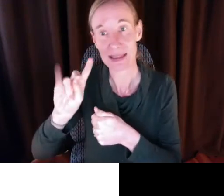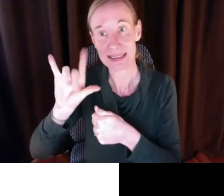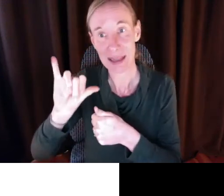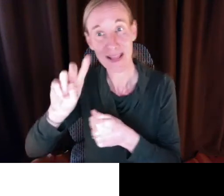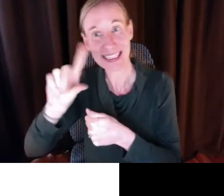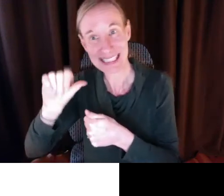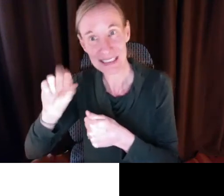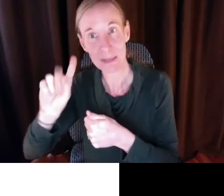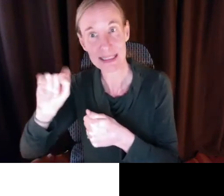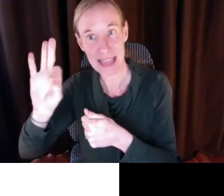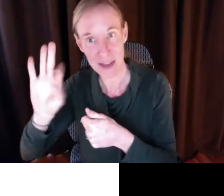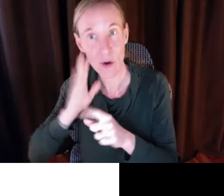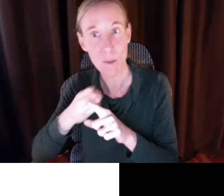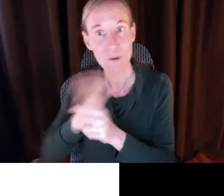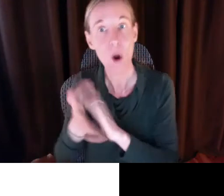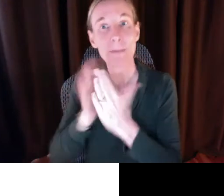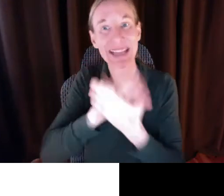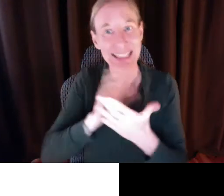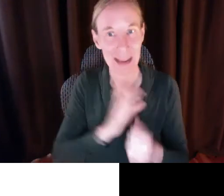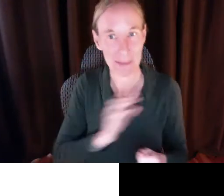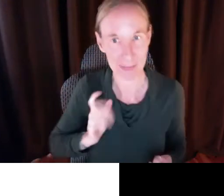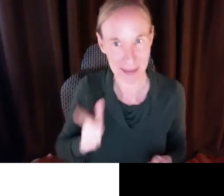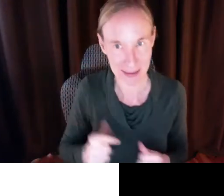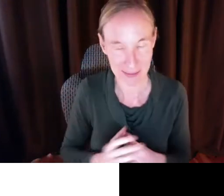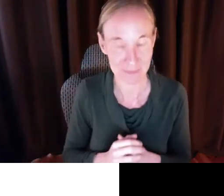James Skoufis. Many of you know know Senator Skoufis from